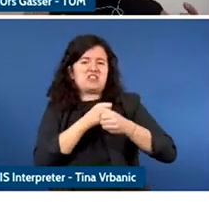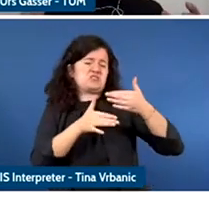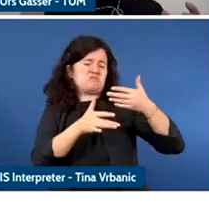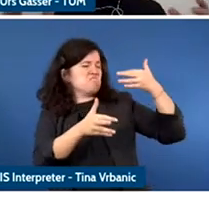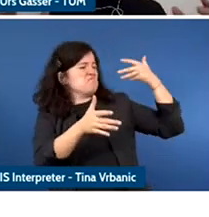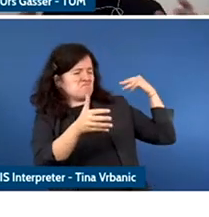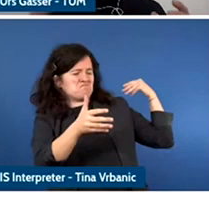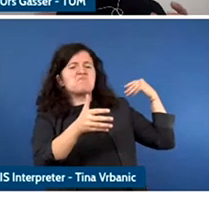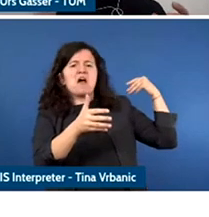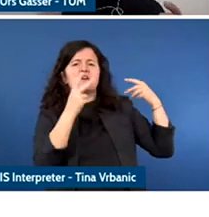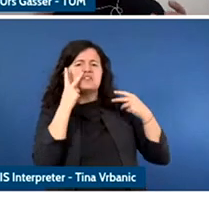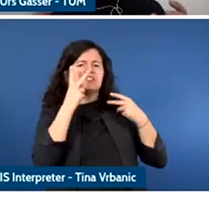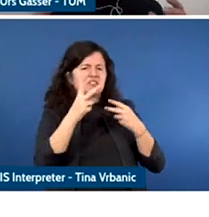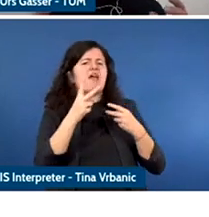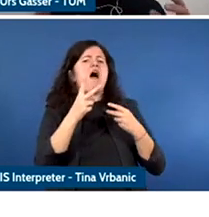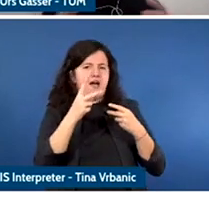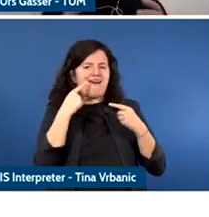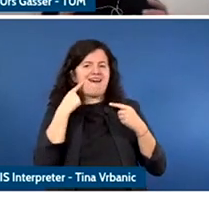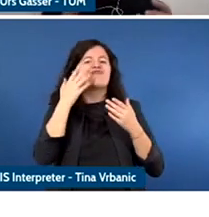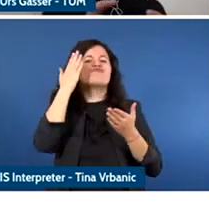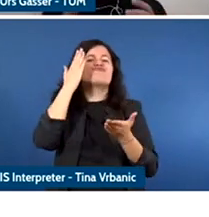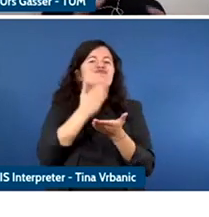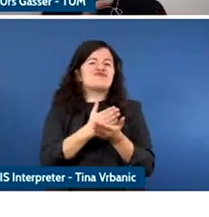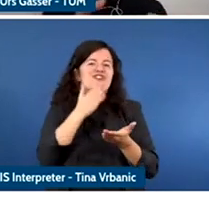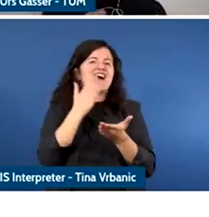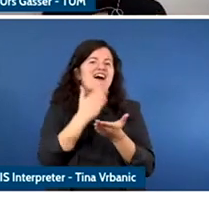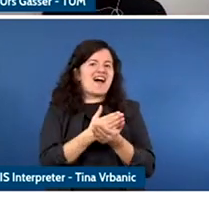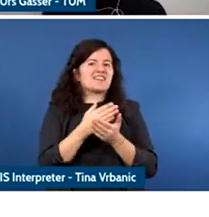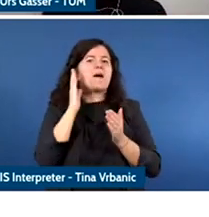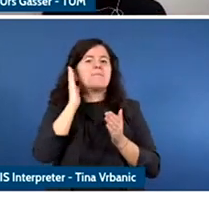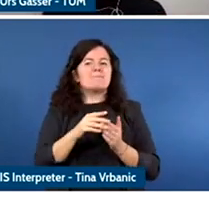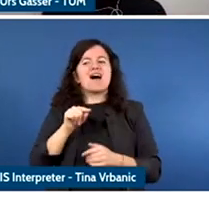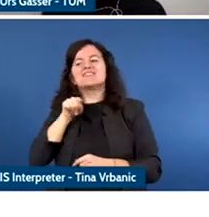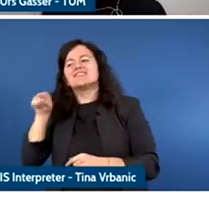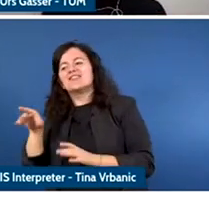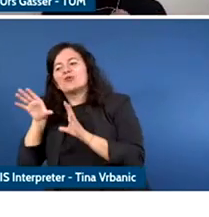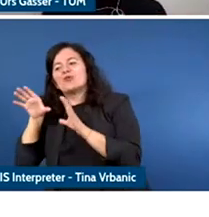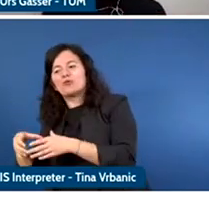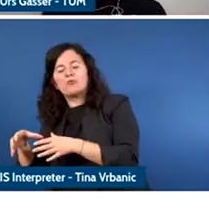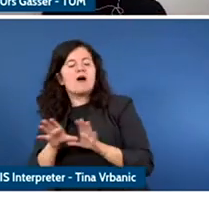different stakeholders have to work hand in hand and work together to